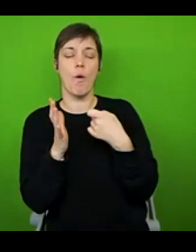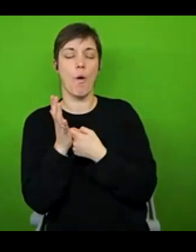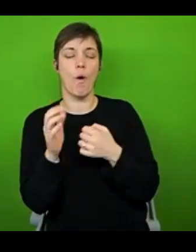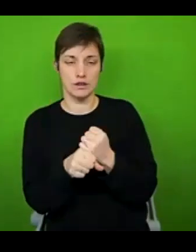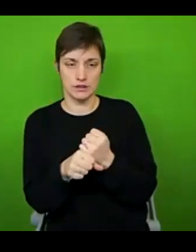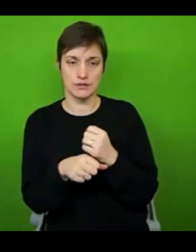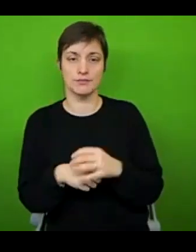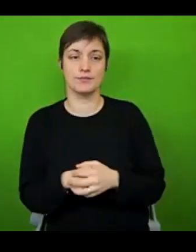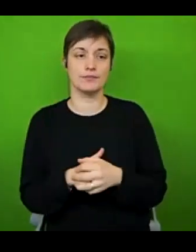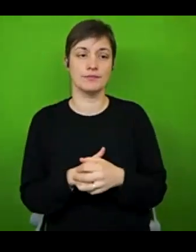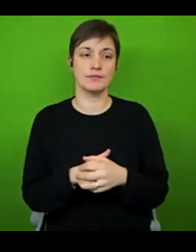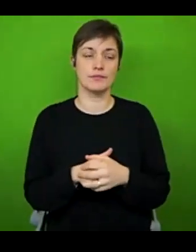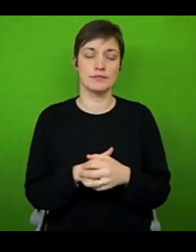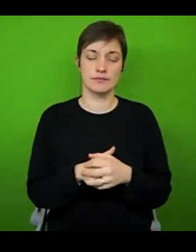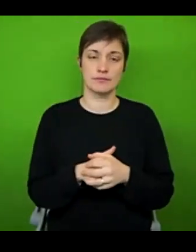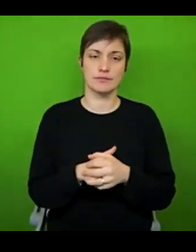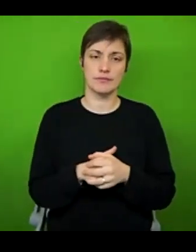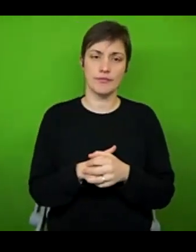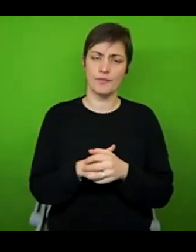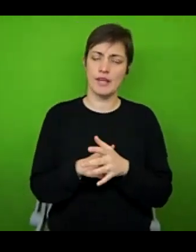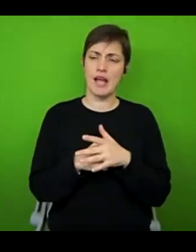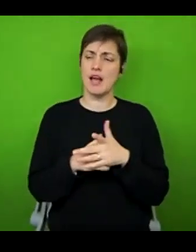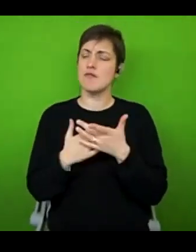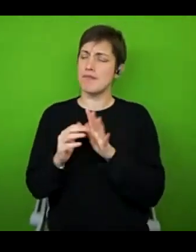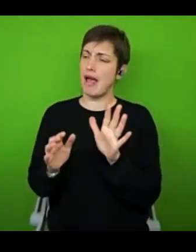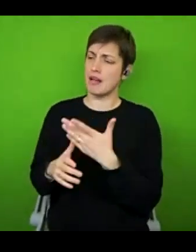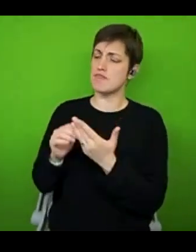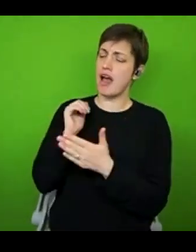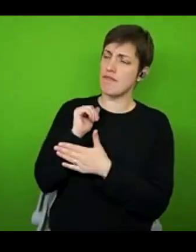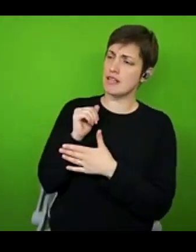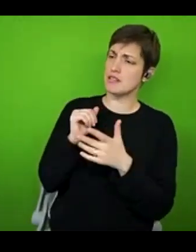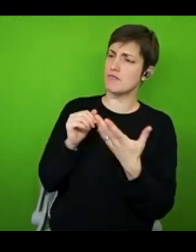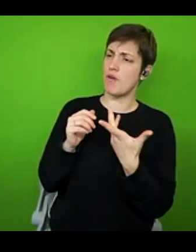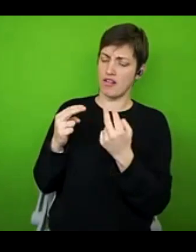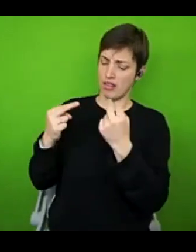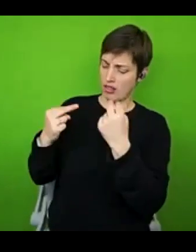Any advice on overcoming fear or judgement and dirty looks went out of my wheelchair and walk a bit in public?